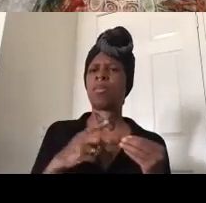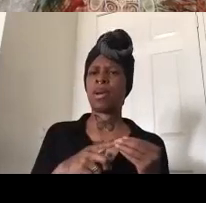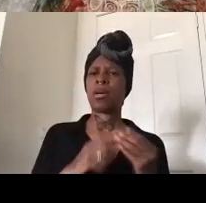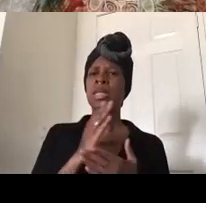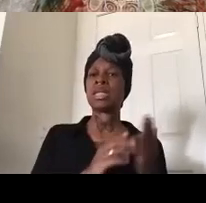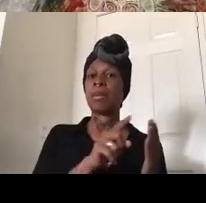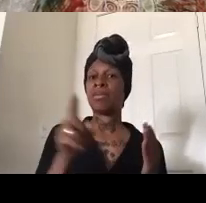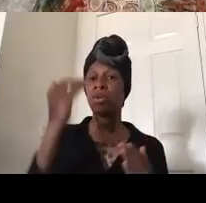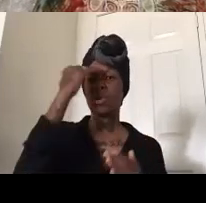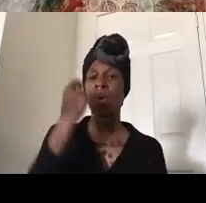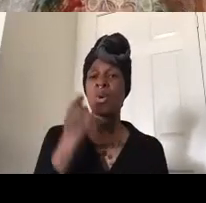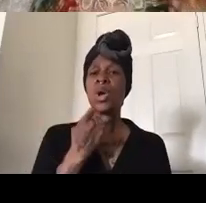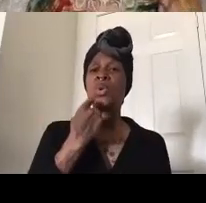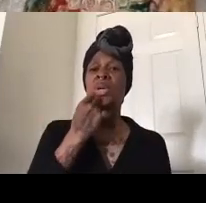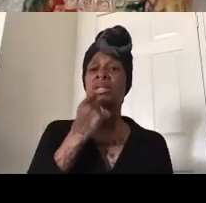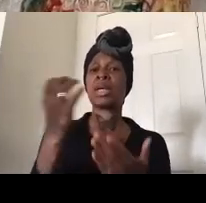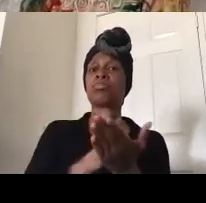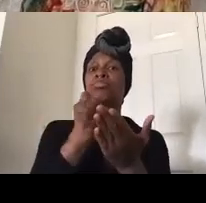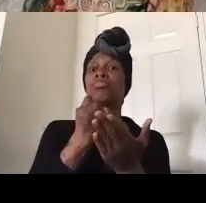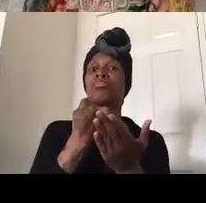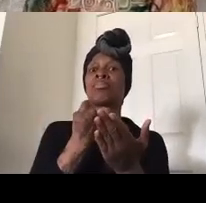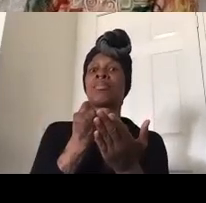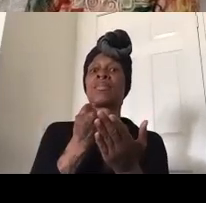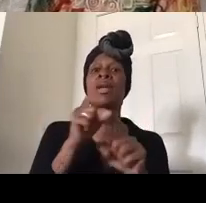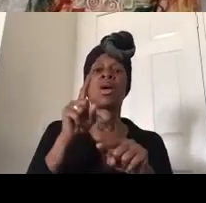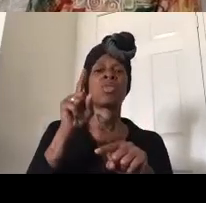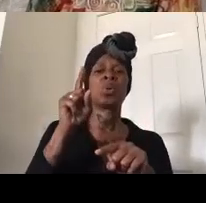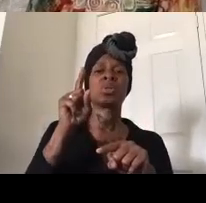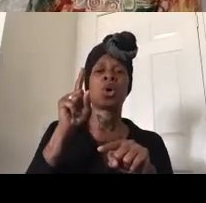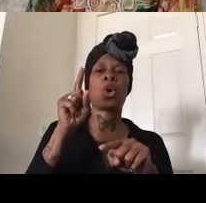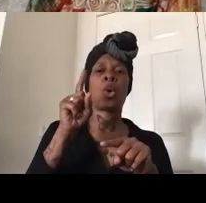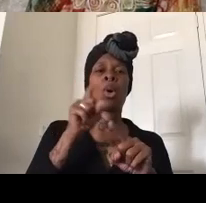recently won a victory getting the random searches ended in la usd